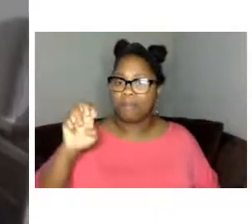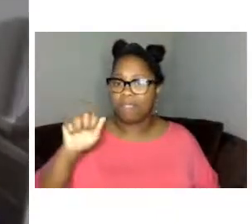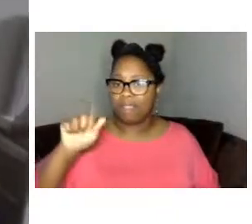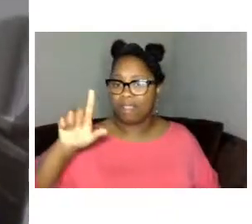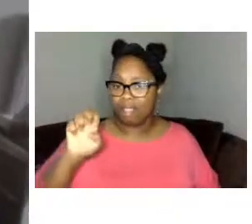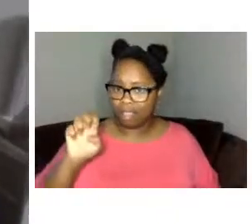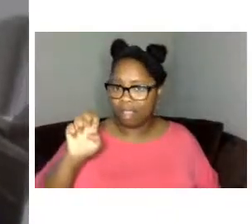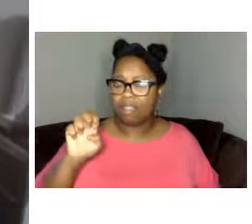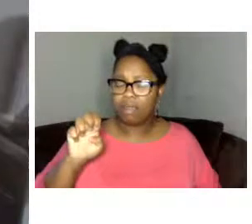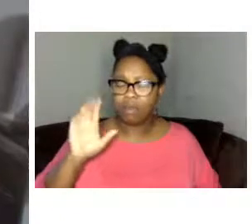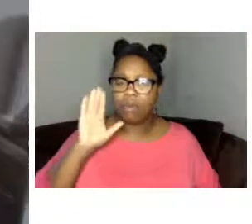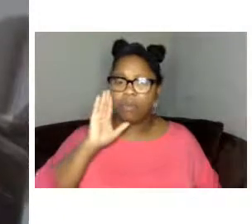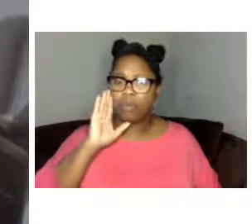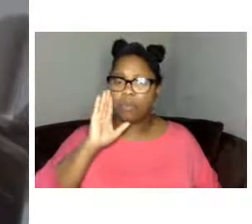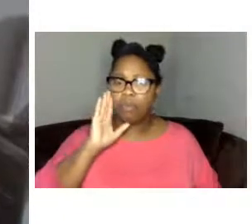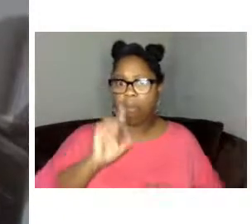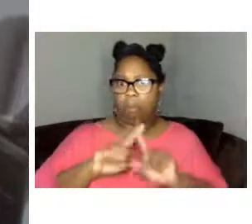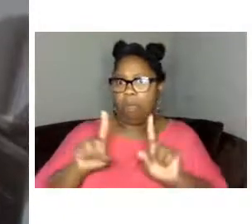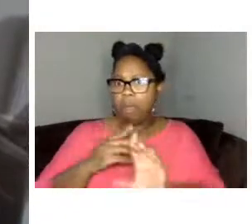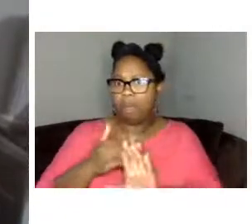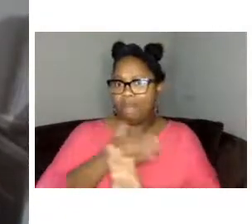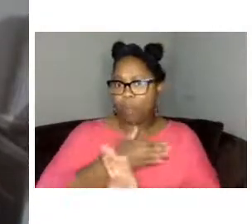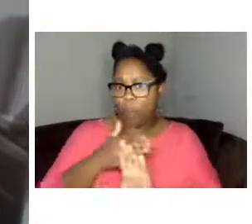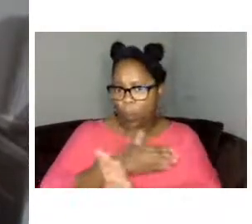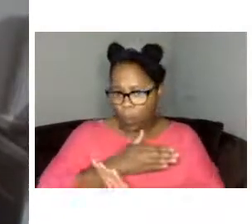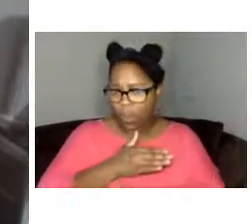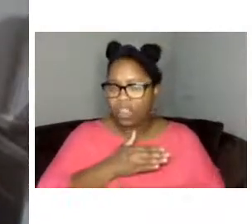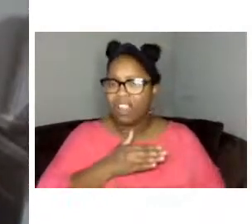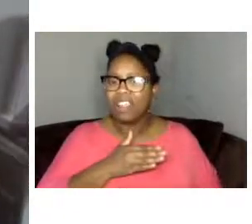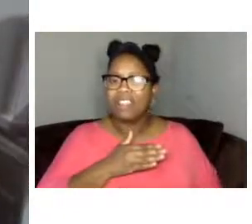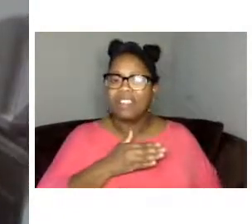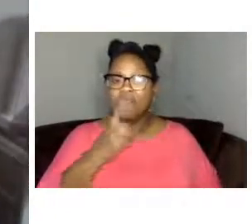be for i do um for those of you don't know that the